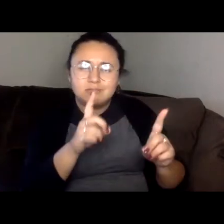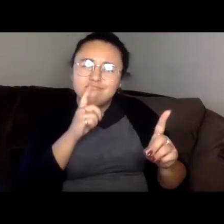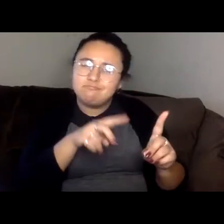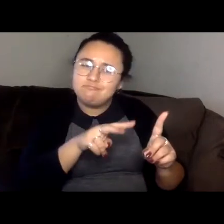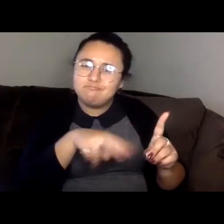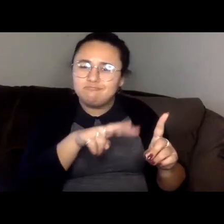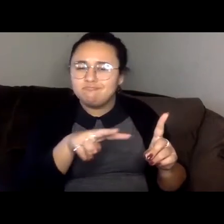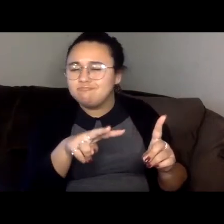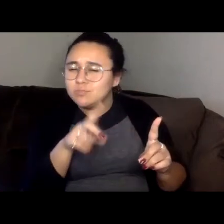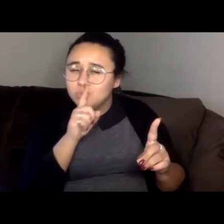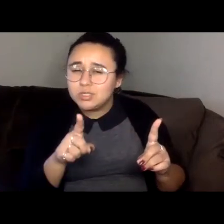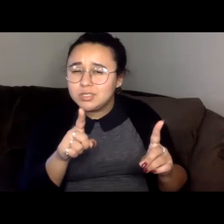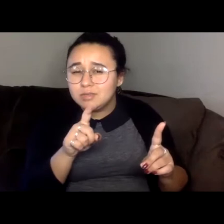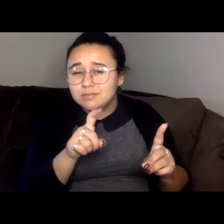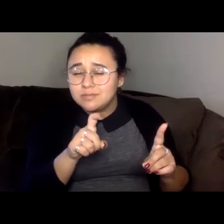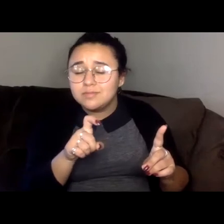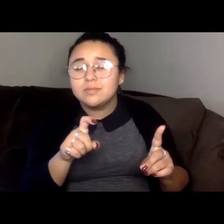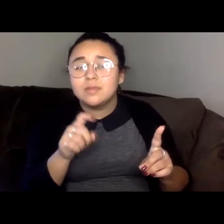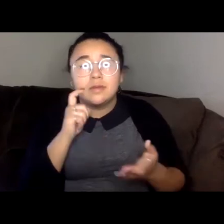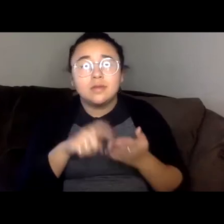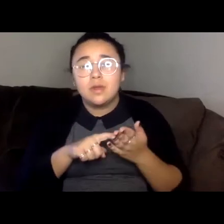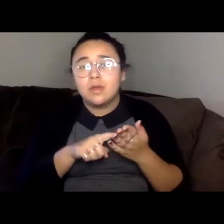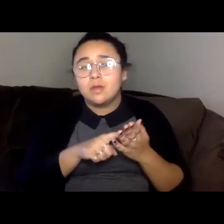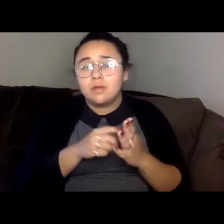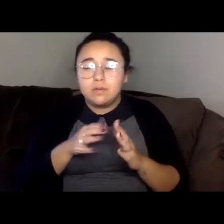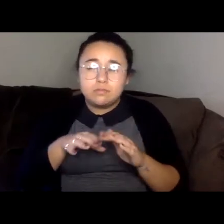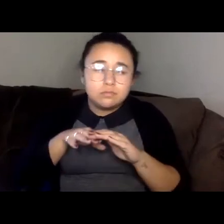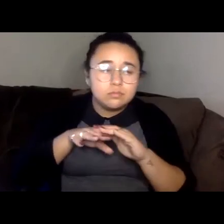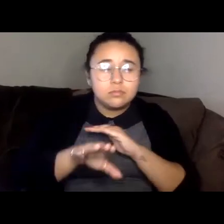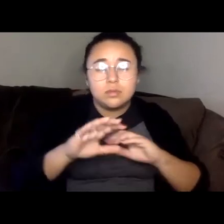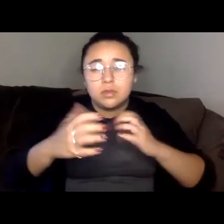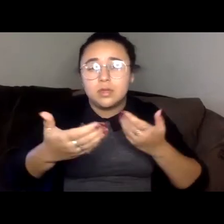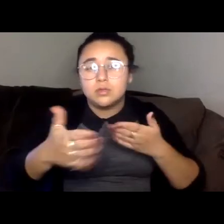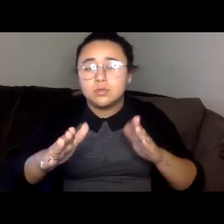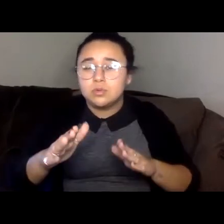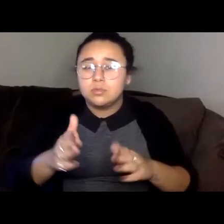What I've noticed is that if you push your way into a classroom and interrupt the professor